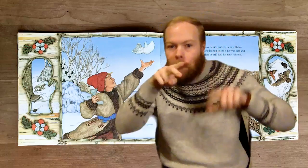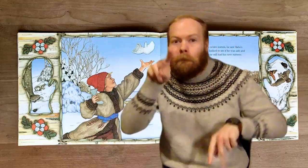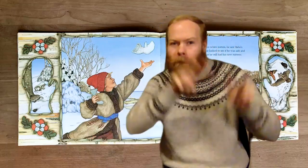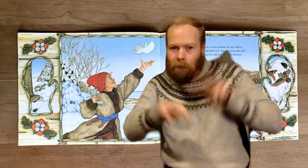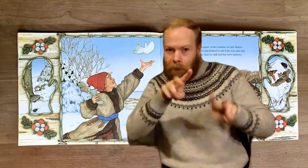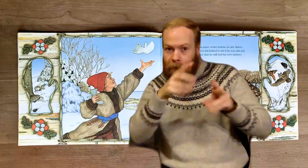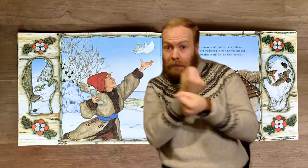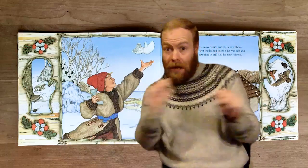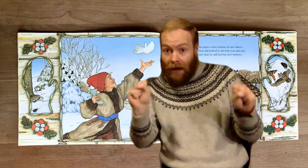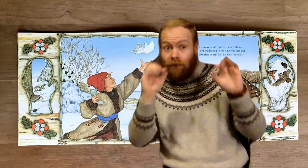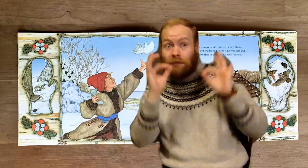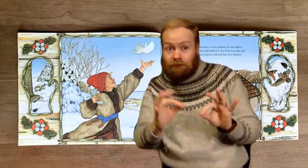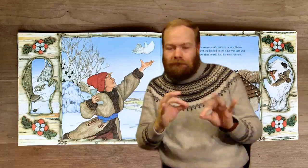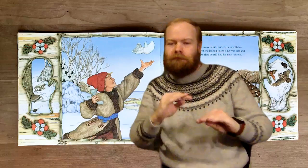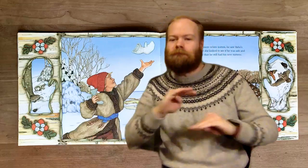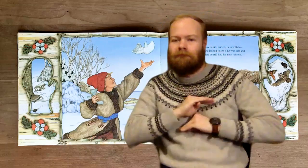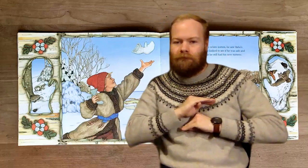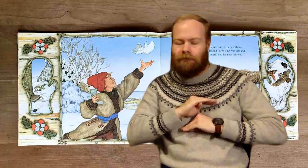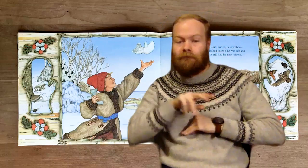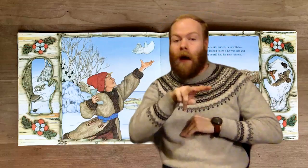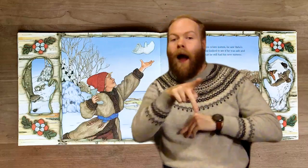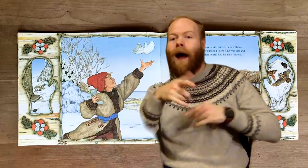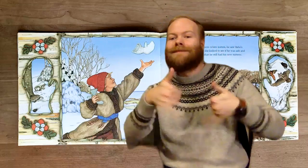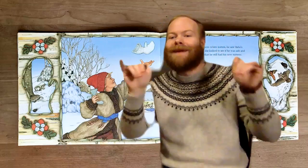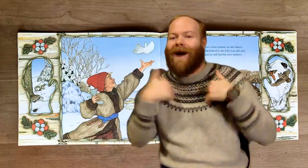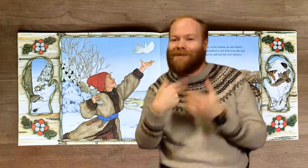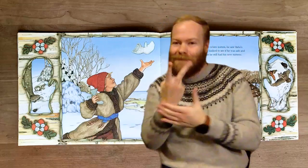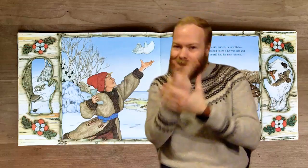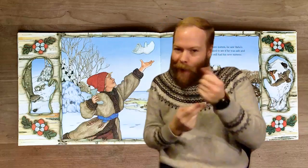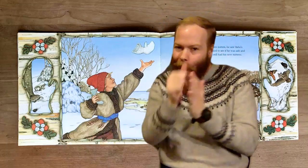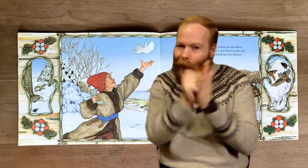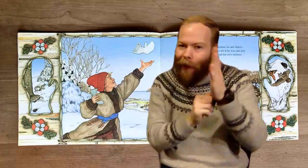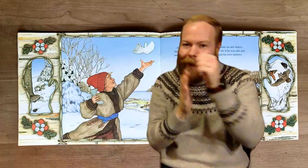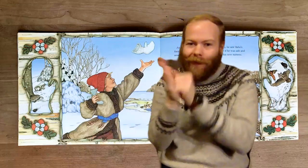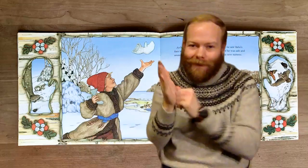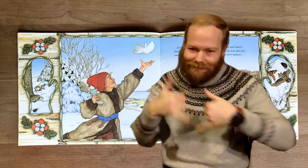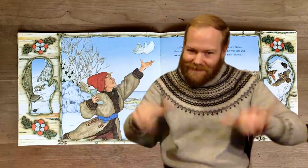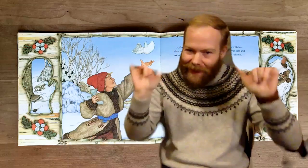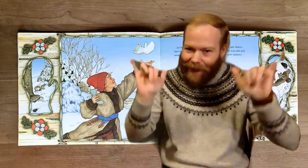First she looked to see if he was safe and sound, then she saw that he still had his new mittens.